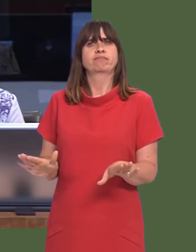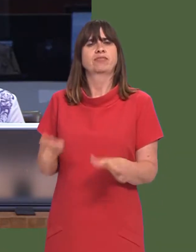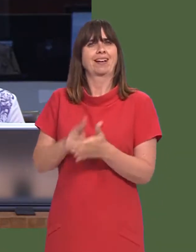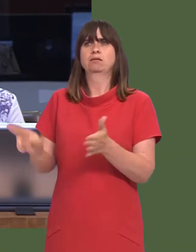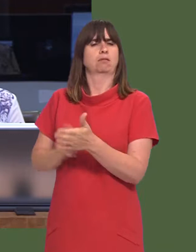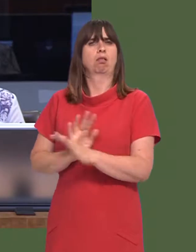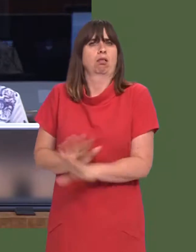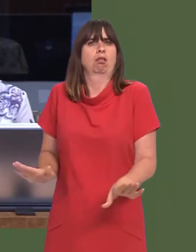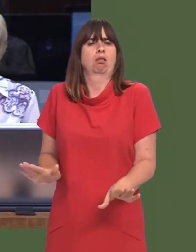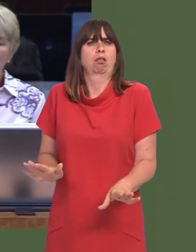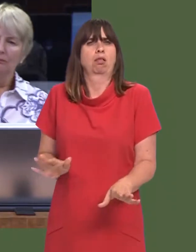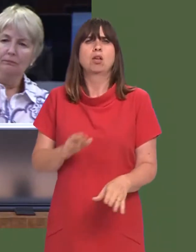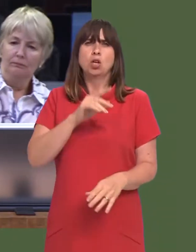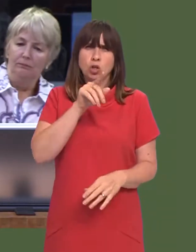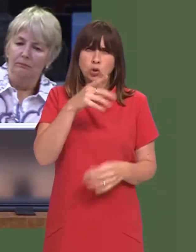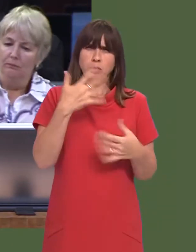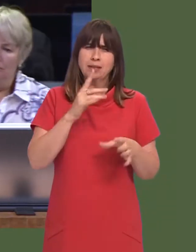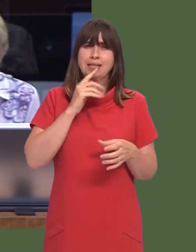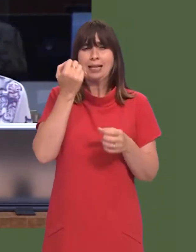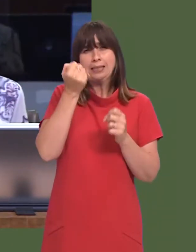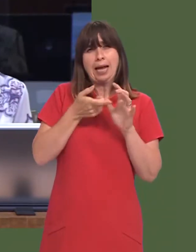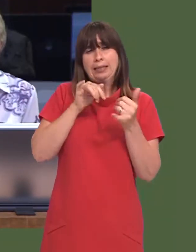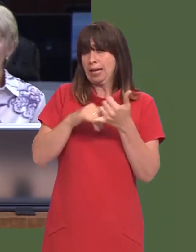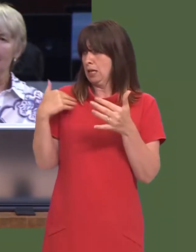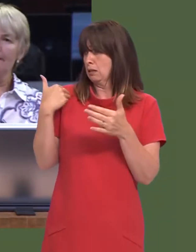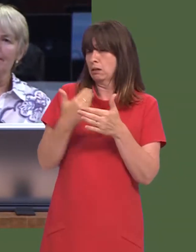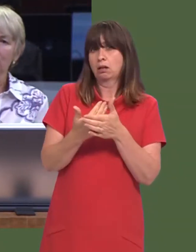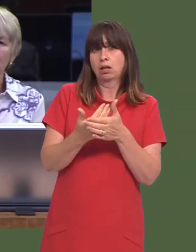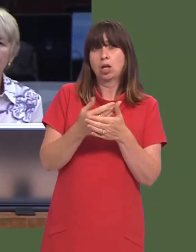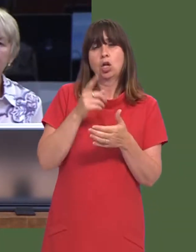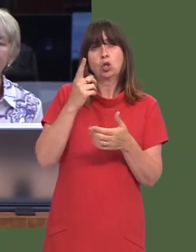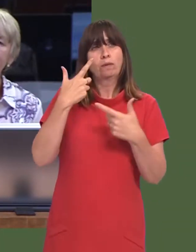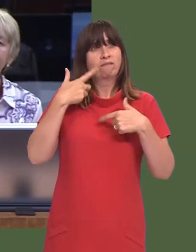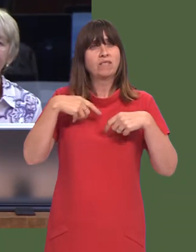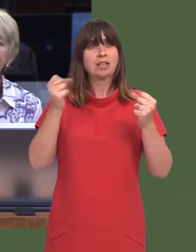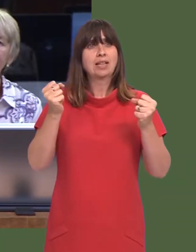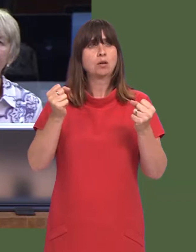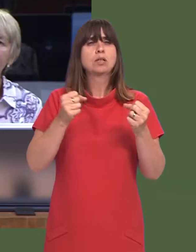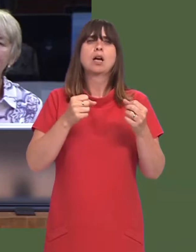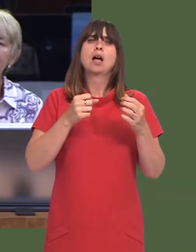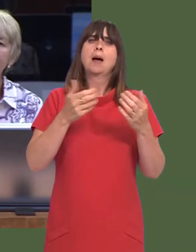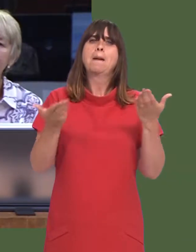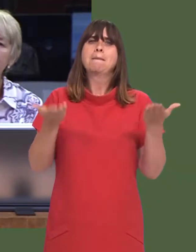Youíve told us that in the last 10 days or so, you were told about the balance sheet